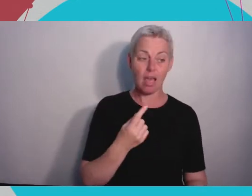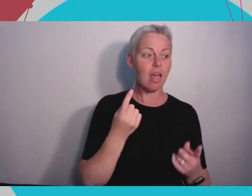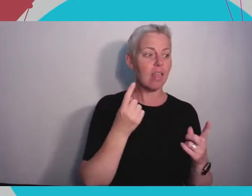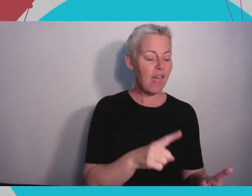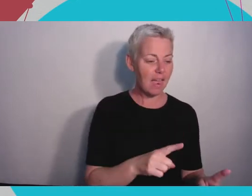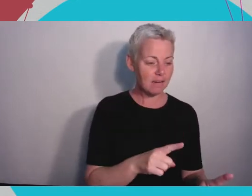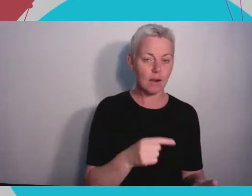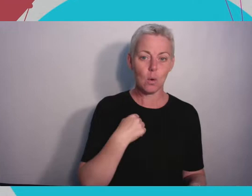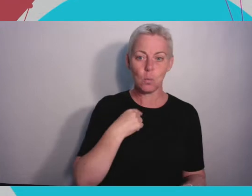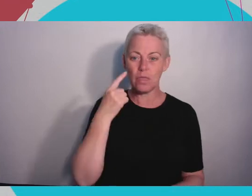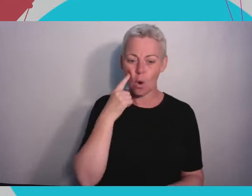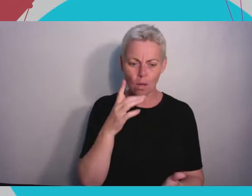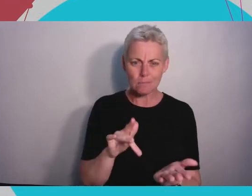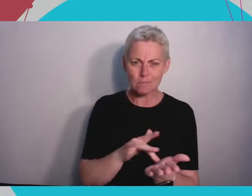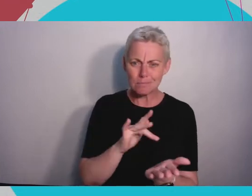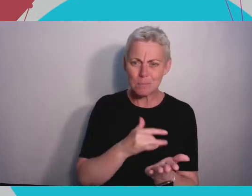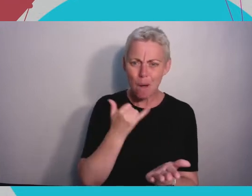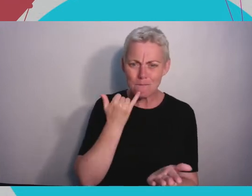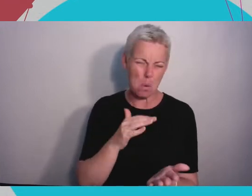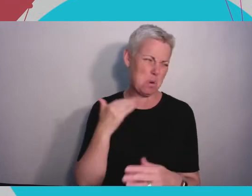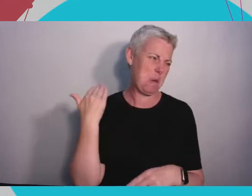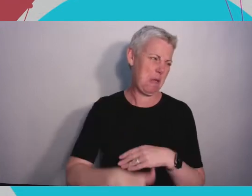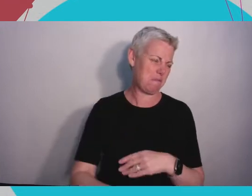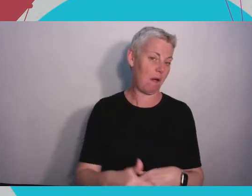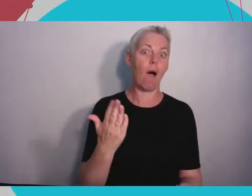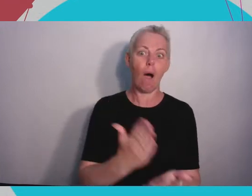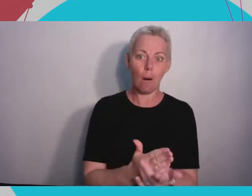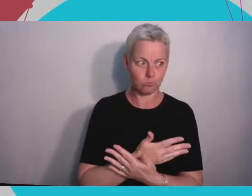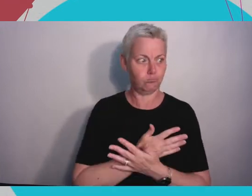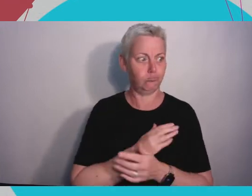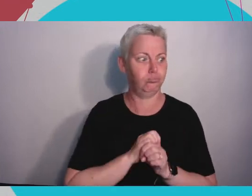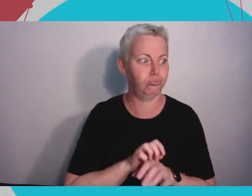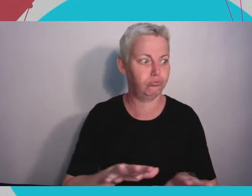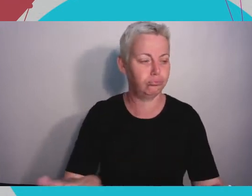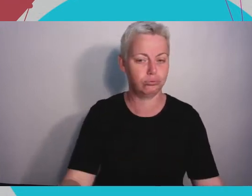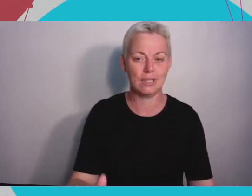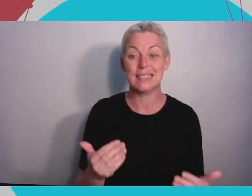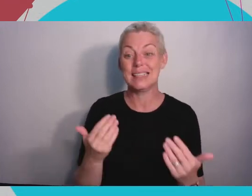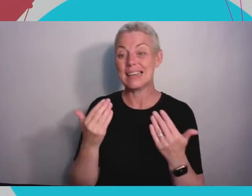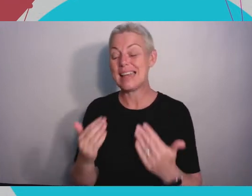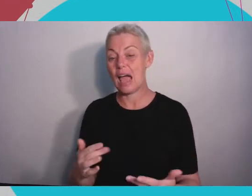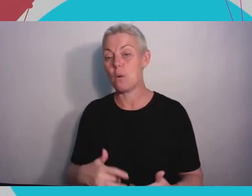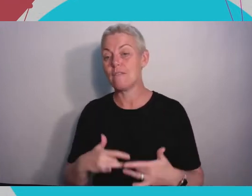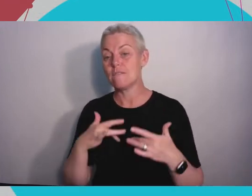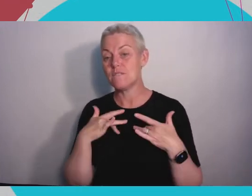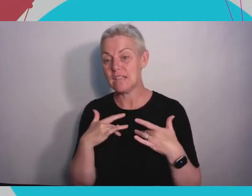reality that ultimately in the future as we can sit here on this virtual event and assume